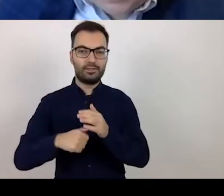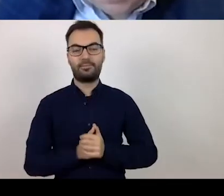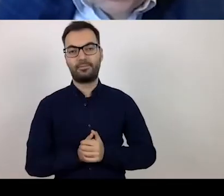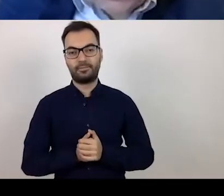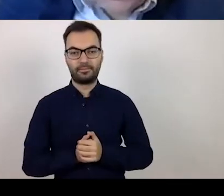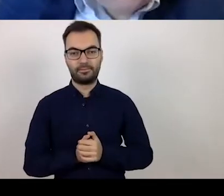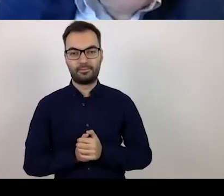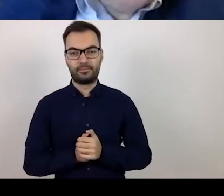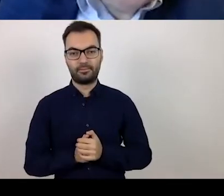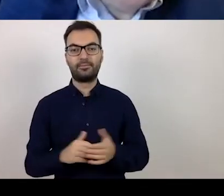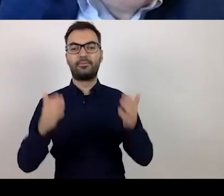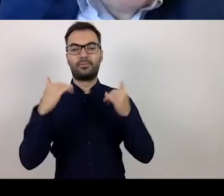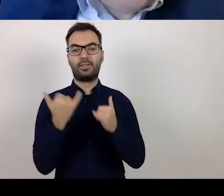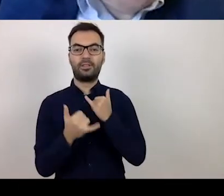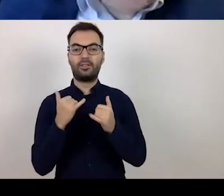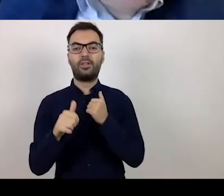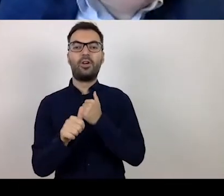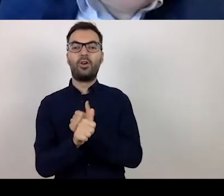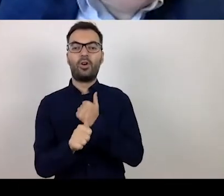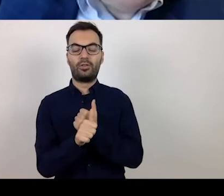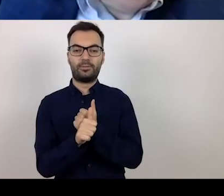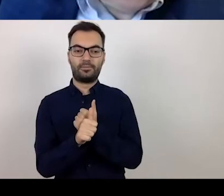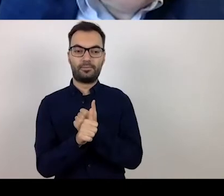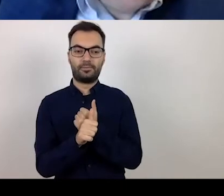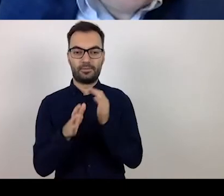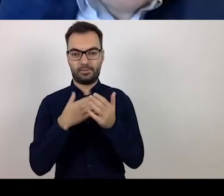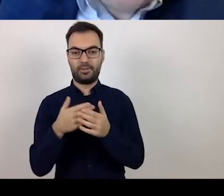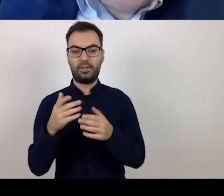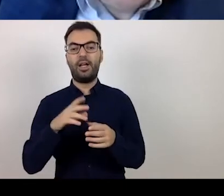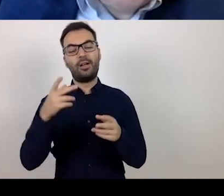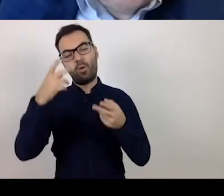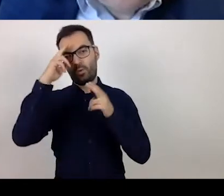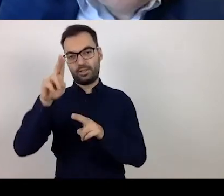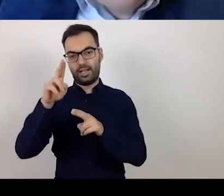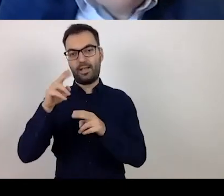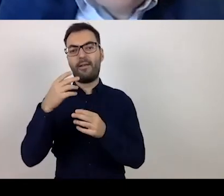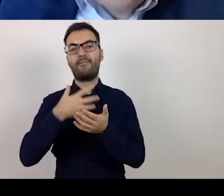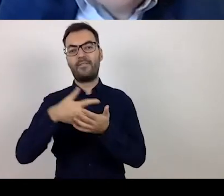Concerning the eligibility of expenditure for unimplemented goals,